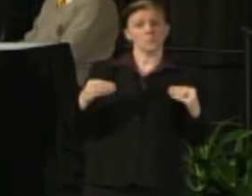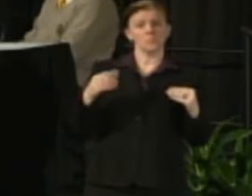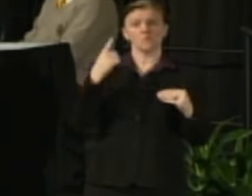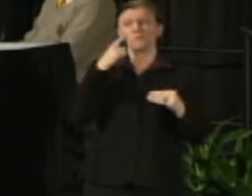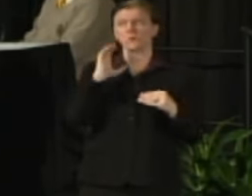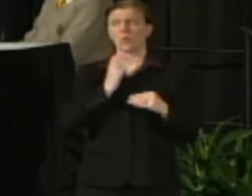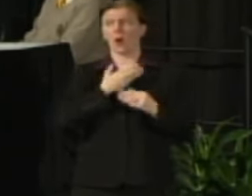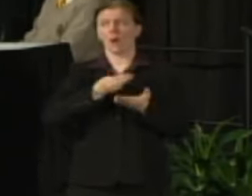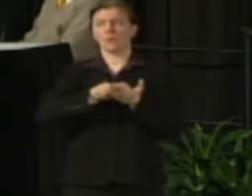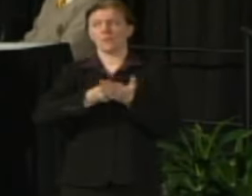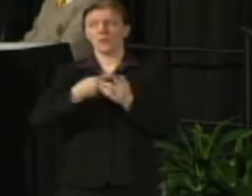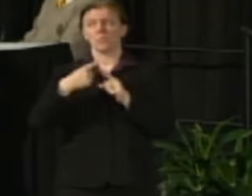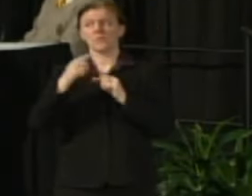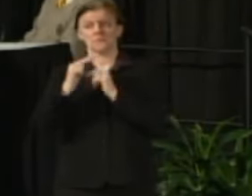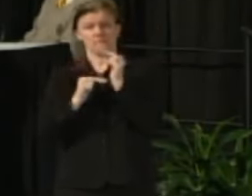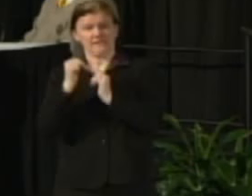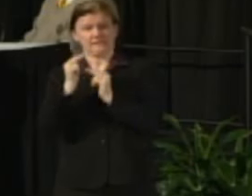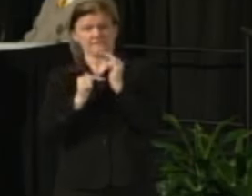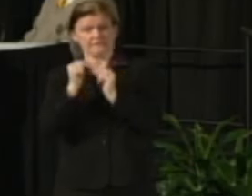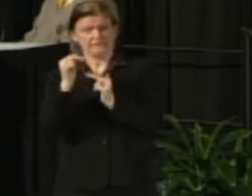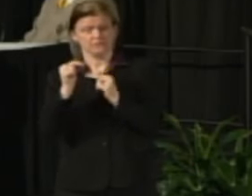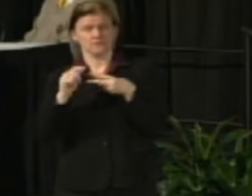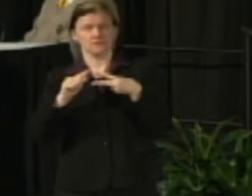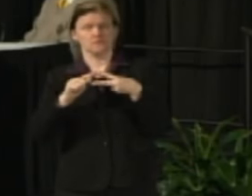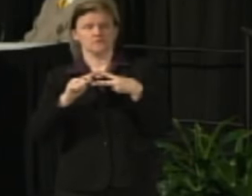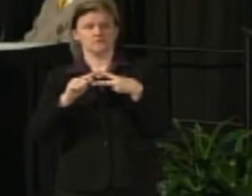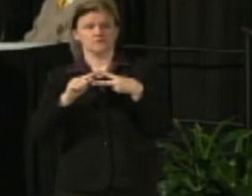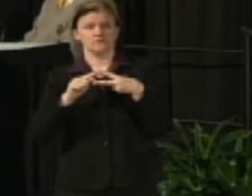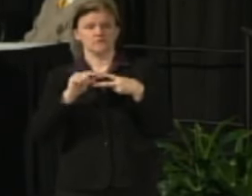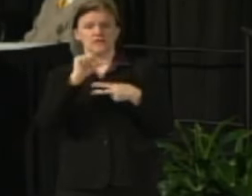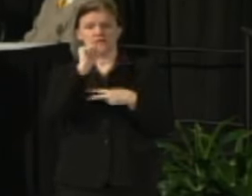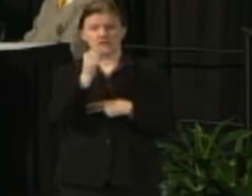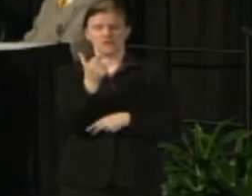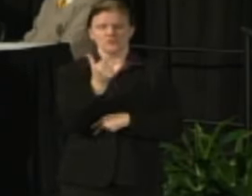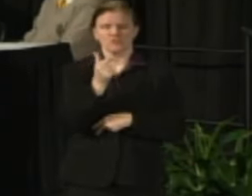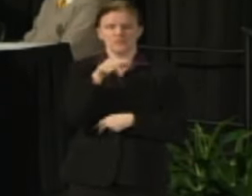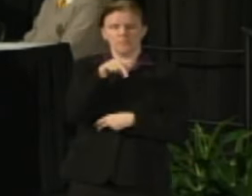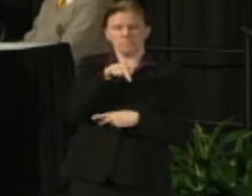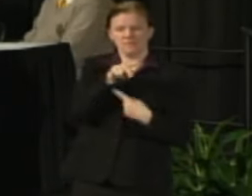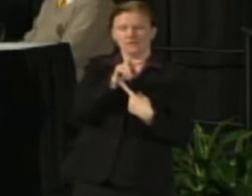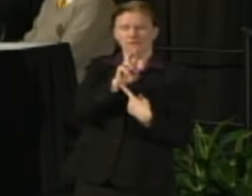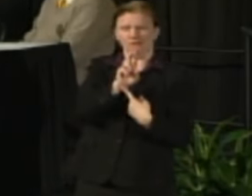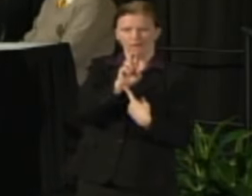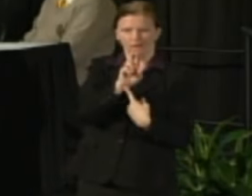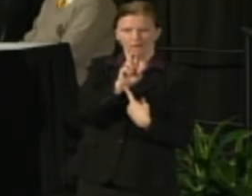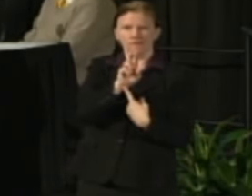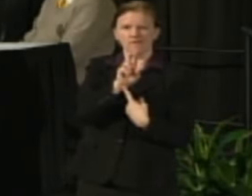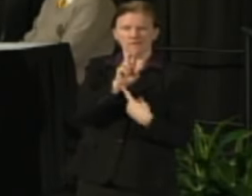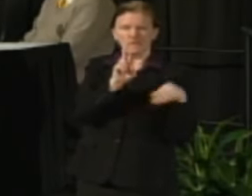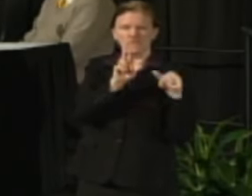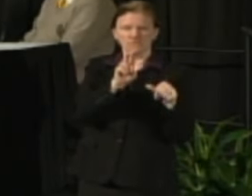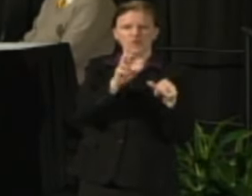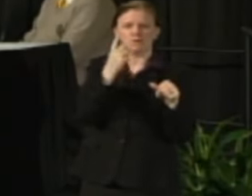and facilities non-GPR projects that is projects that would be funded by program revenue or gifts